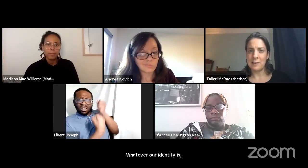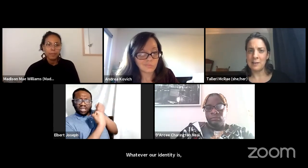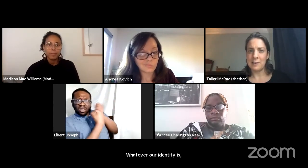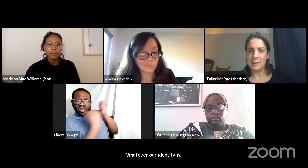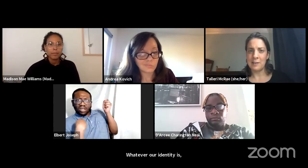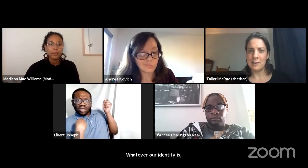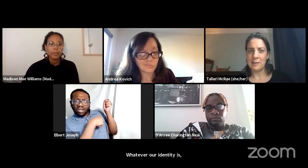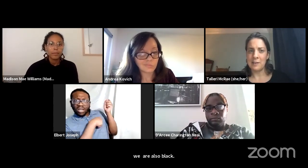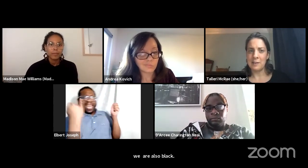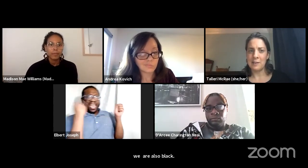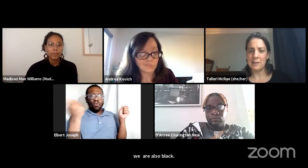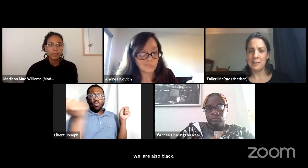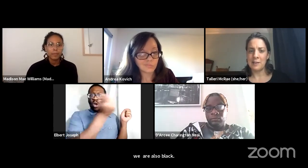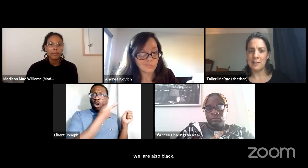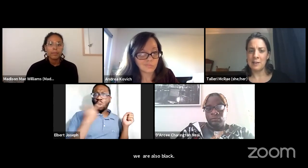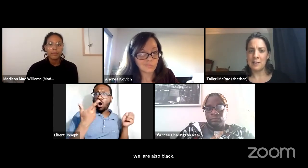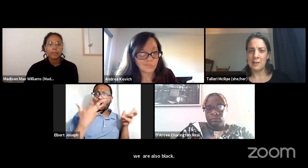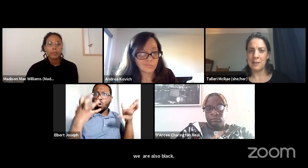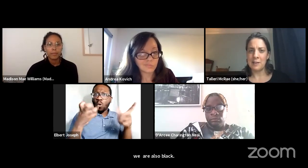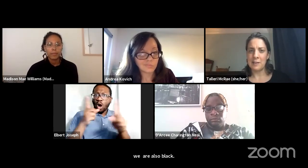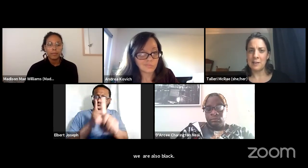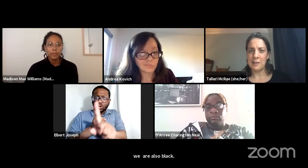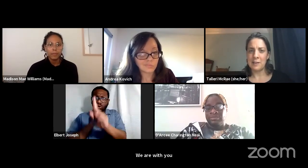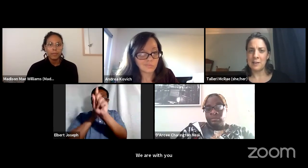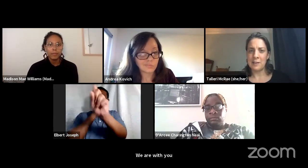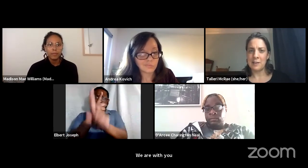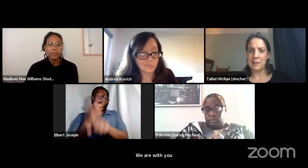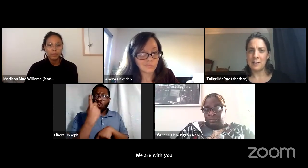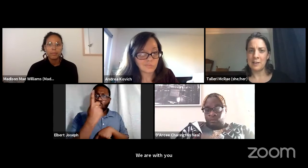we are supporting you, we are advocates for each other.